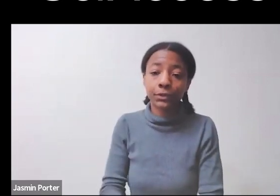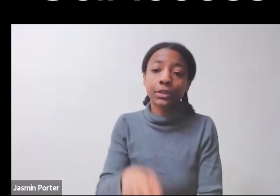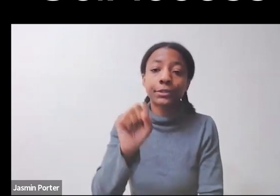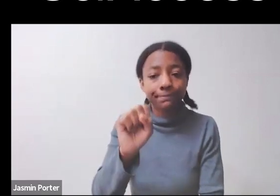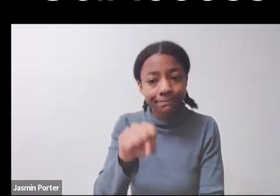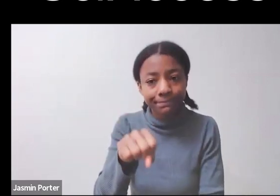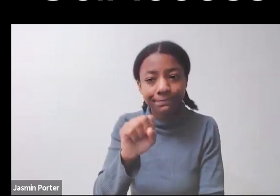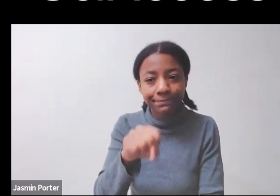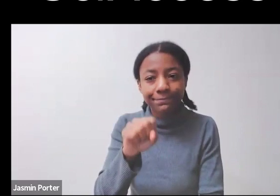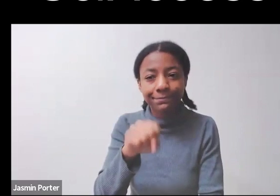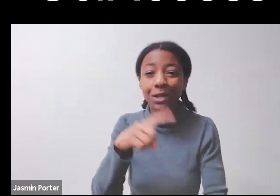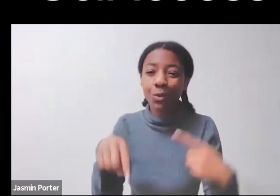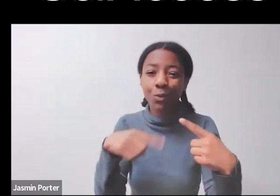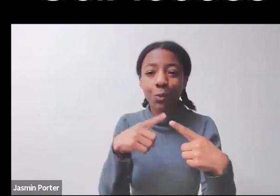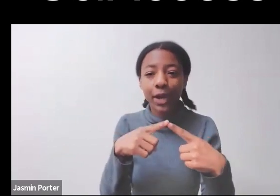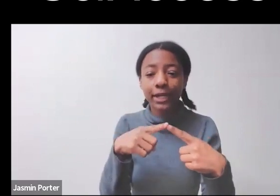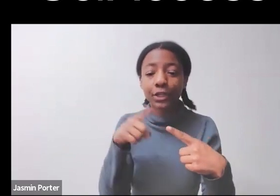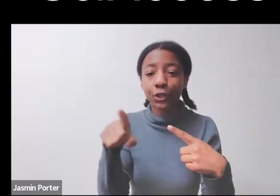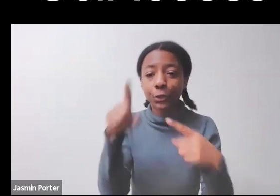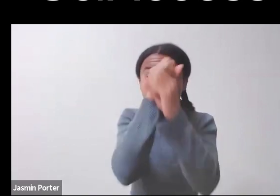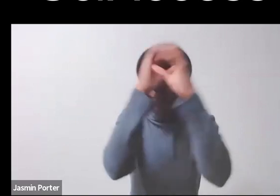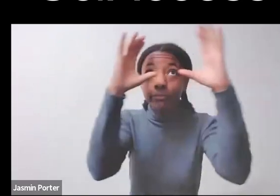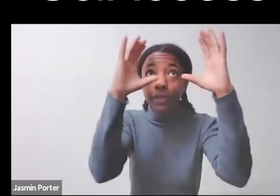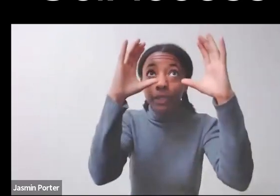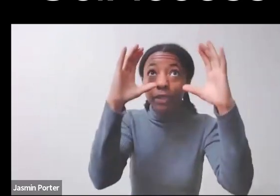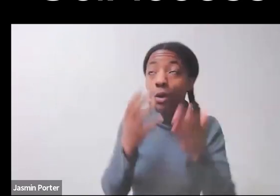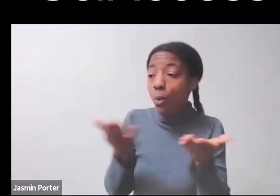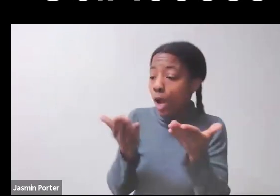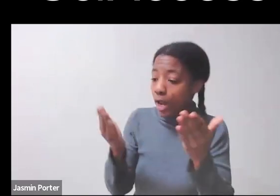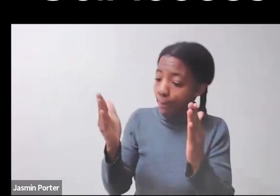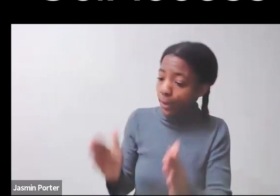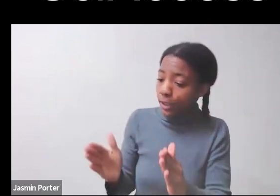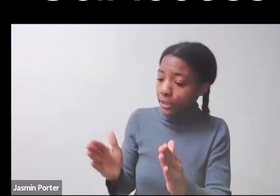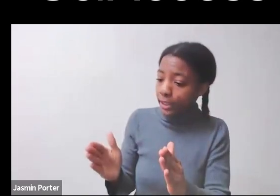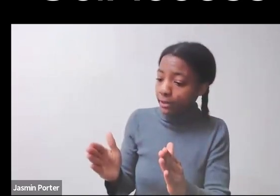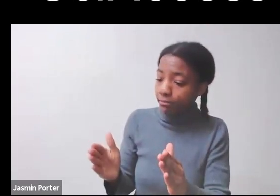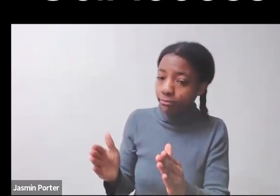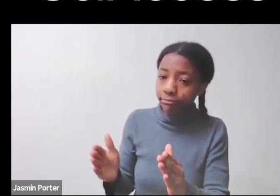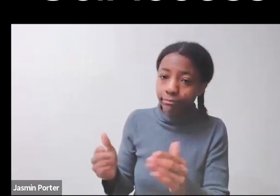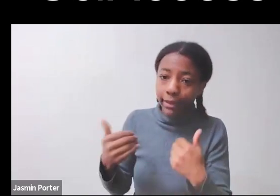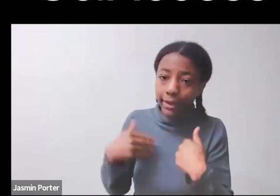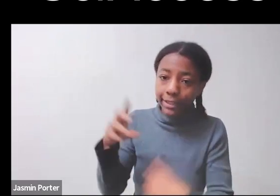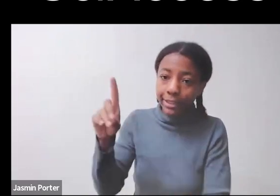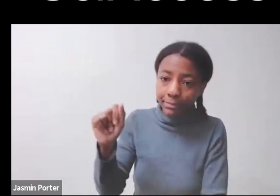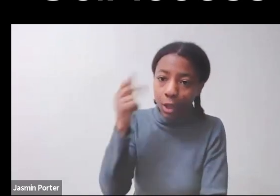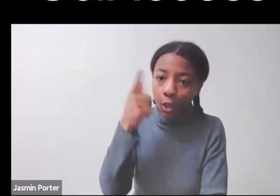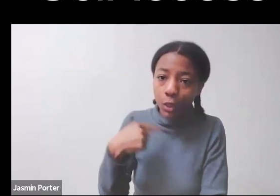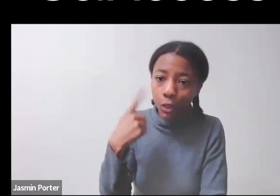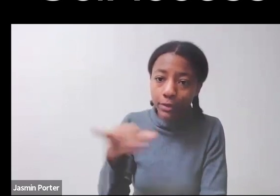of disabled people, there's also stereotypical images of mathematicians, and then stereotypes around